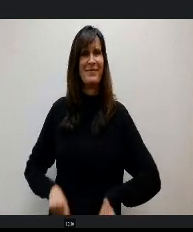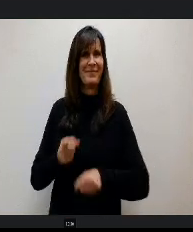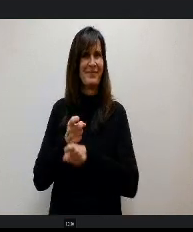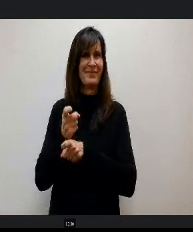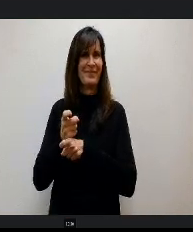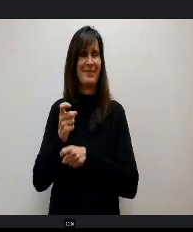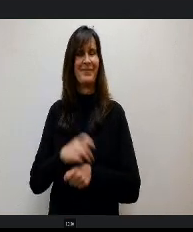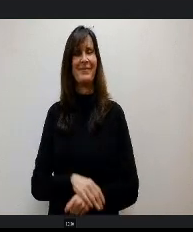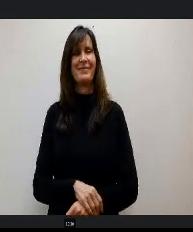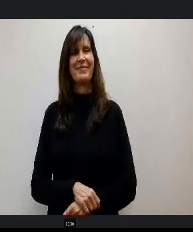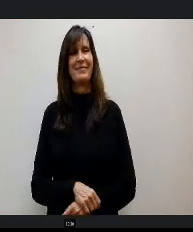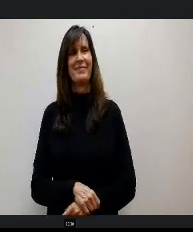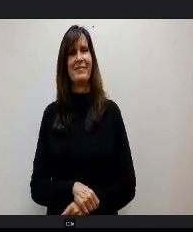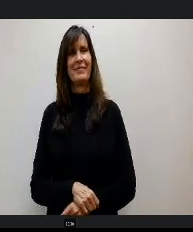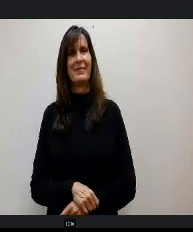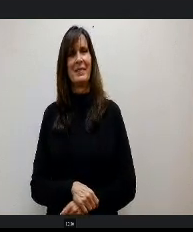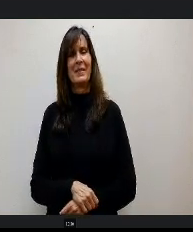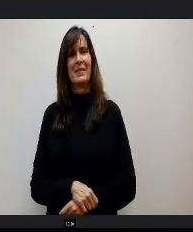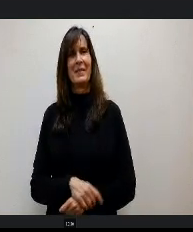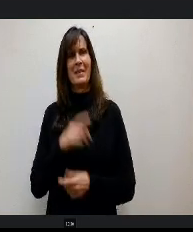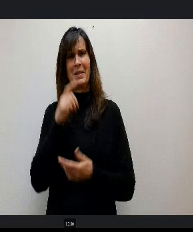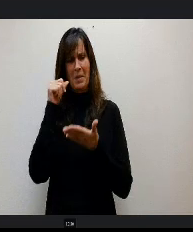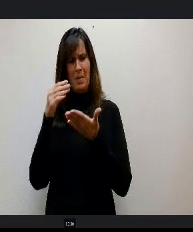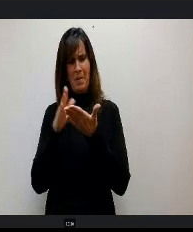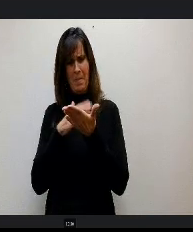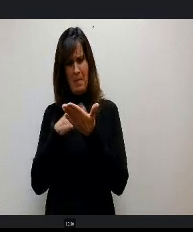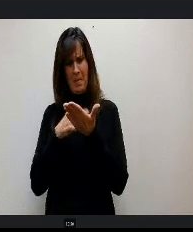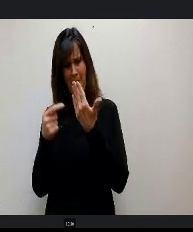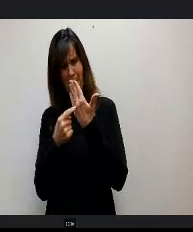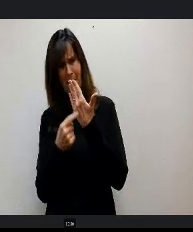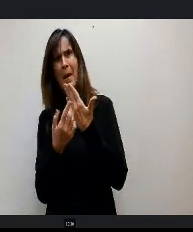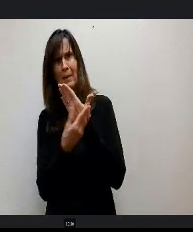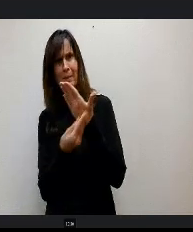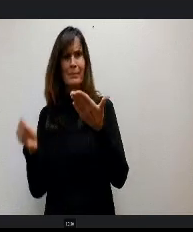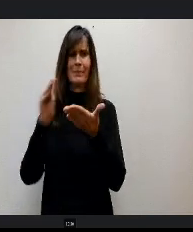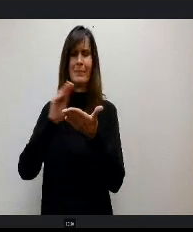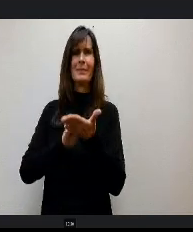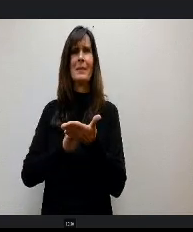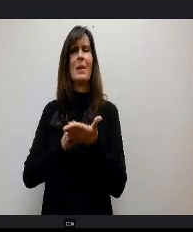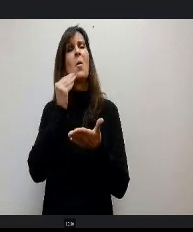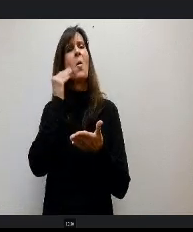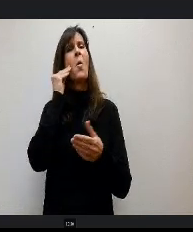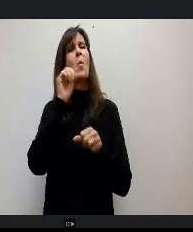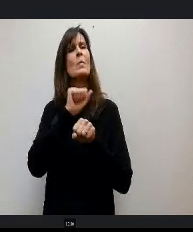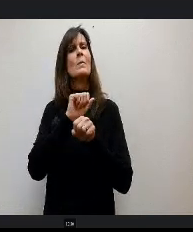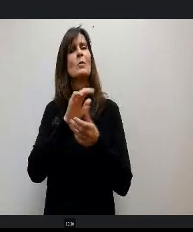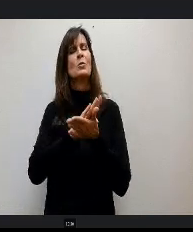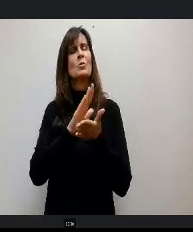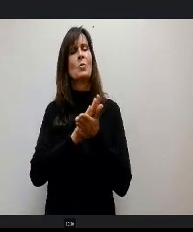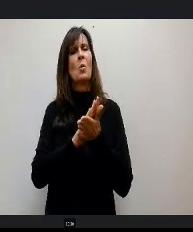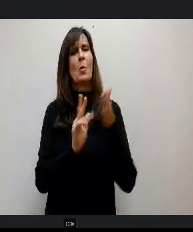You put it at the back, you put it in back, some in front. It's your fault. Home School Academy is a kindergarten through 12th grade program offering musical